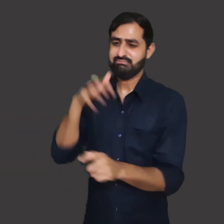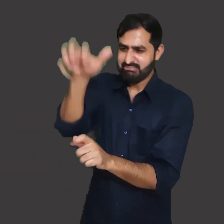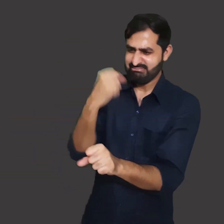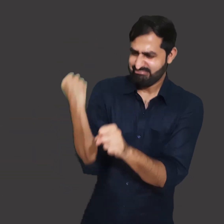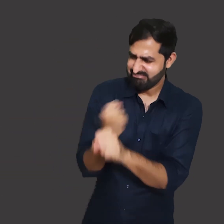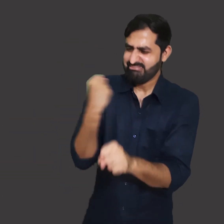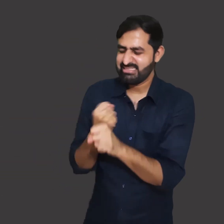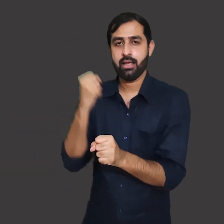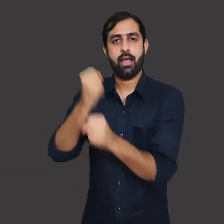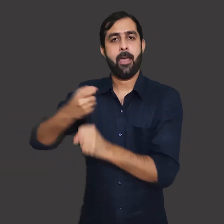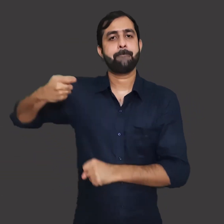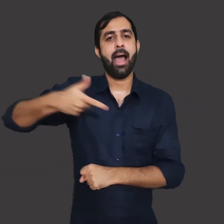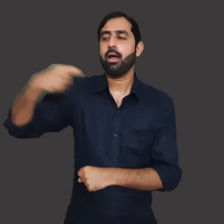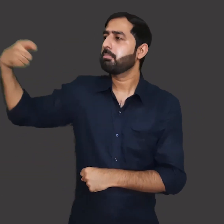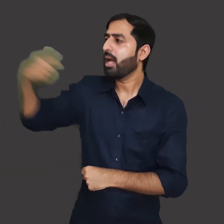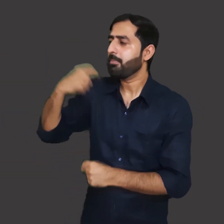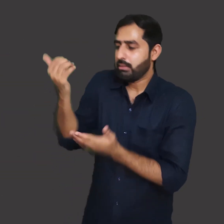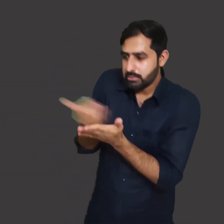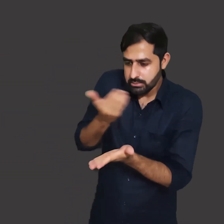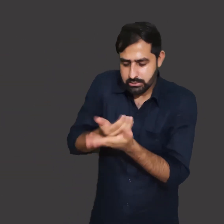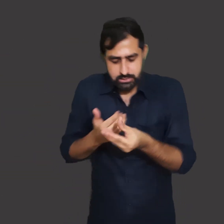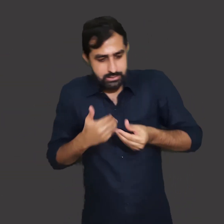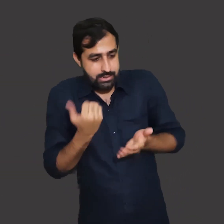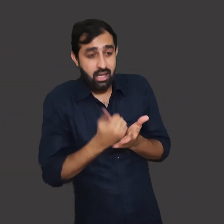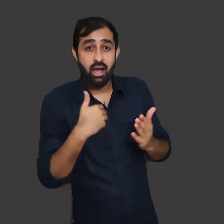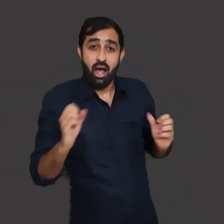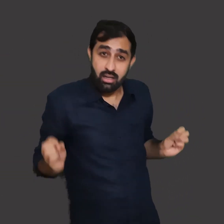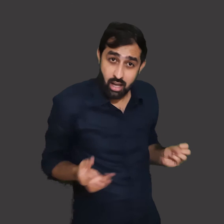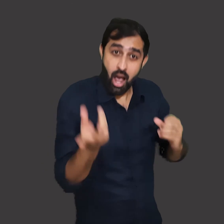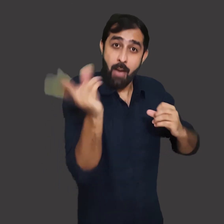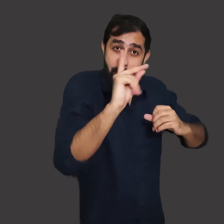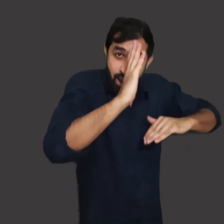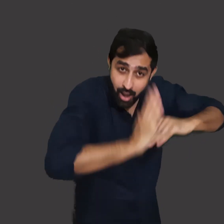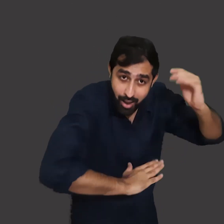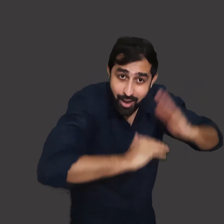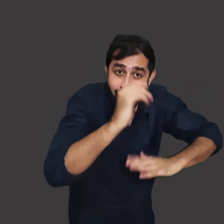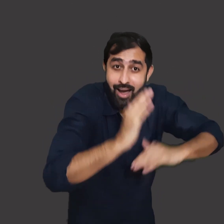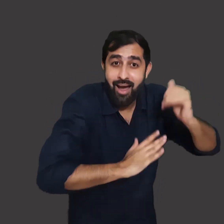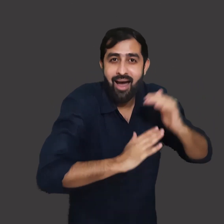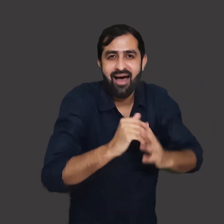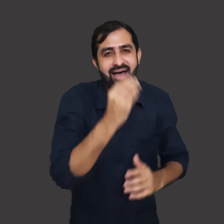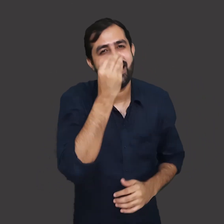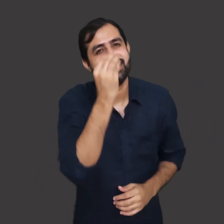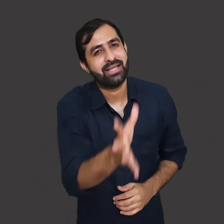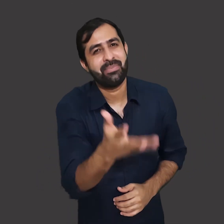Hence, they start working as labourers in the land of other villagers and their entire economic stability